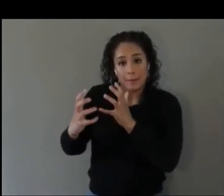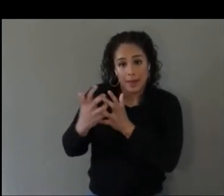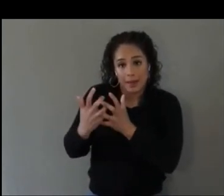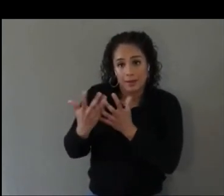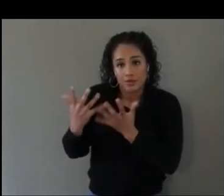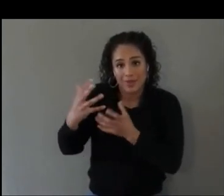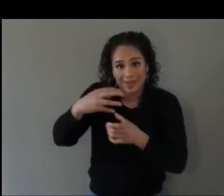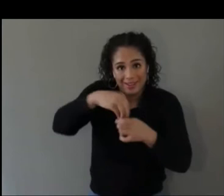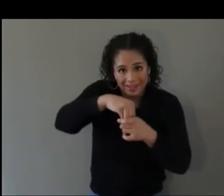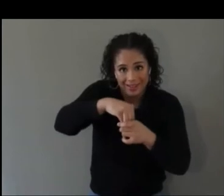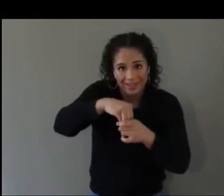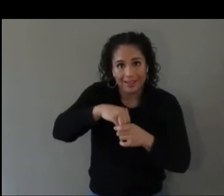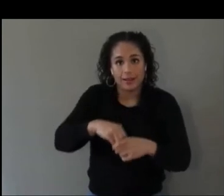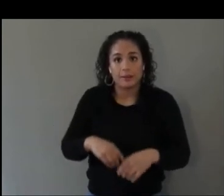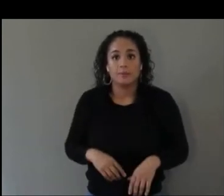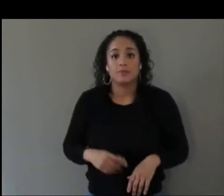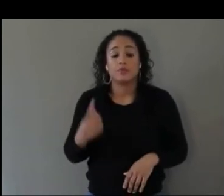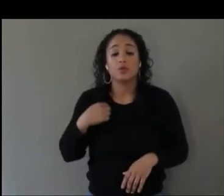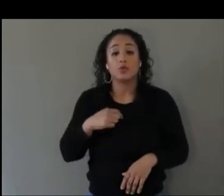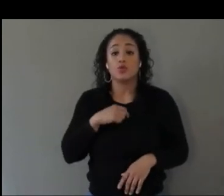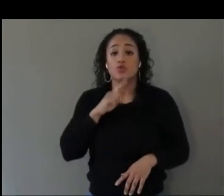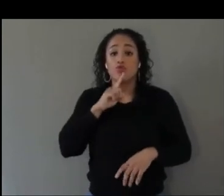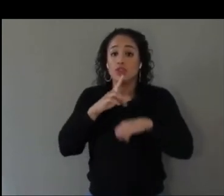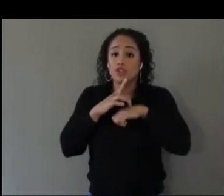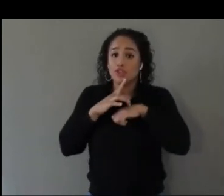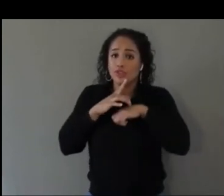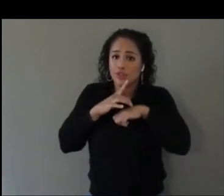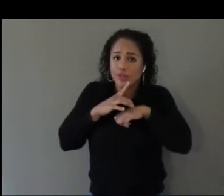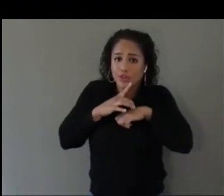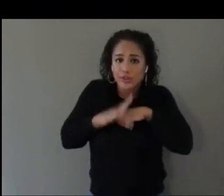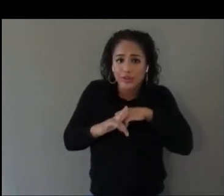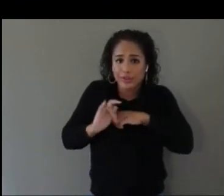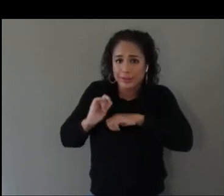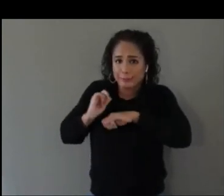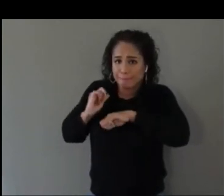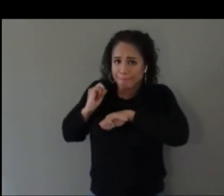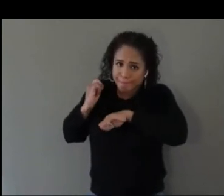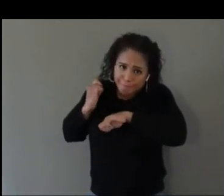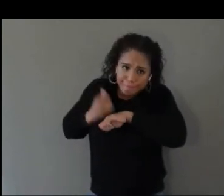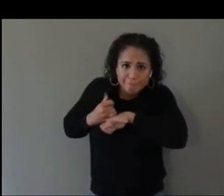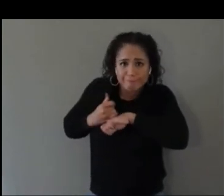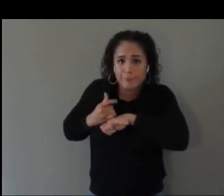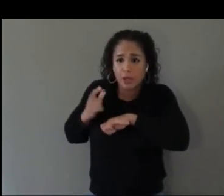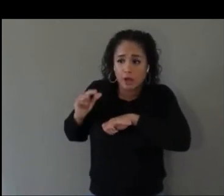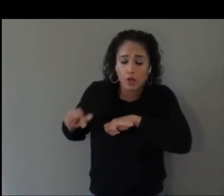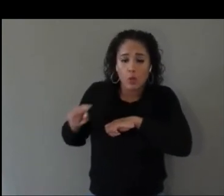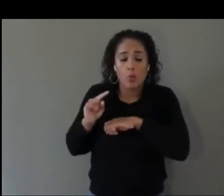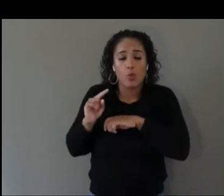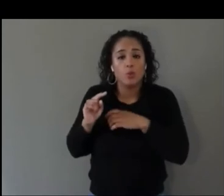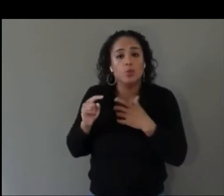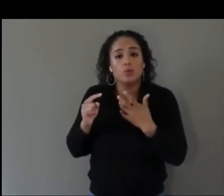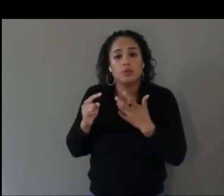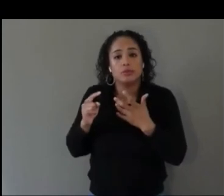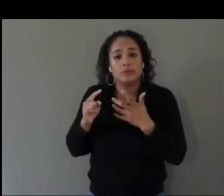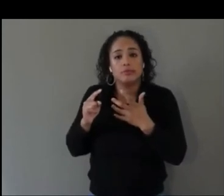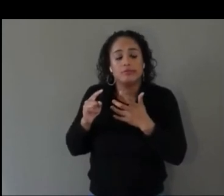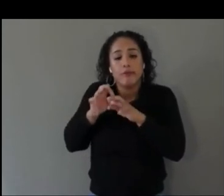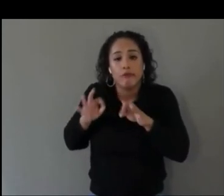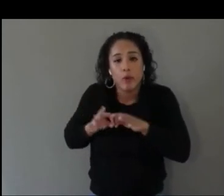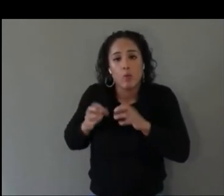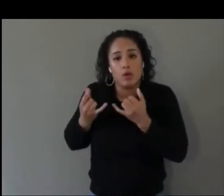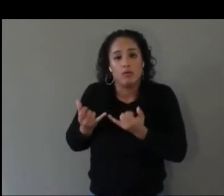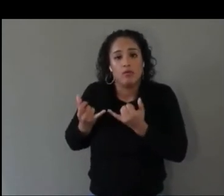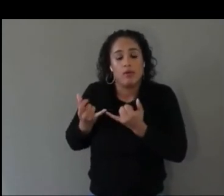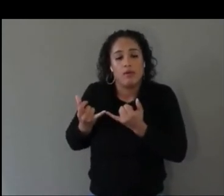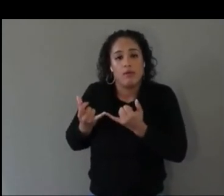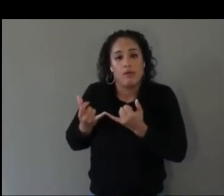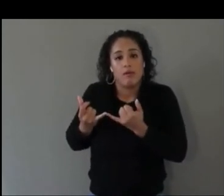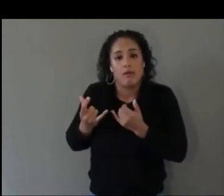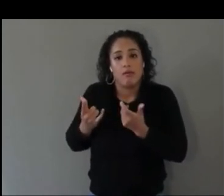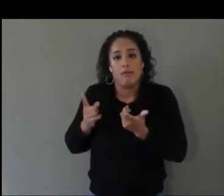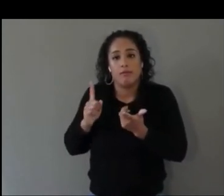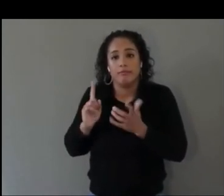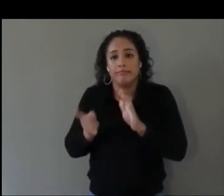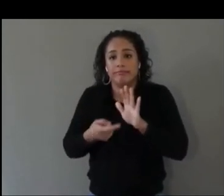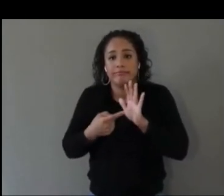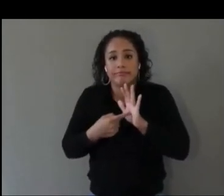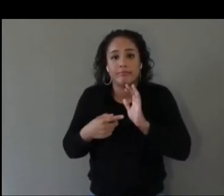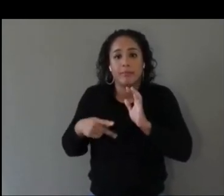We are in the very early beginnings of those frameworks right now. Like there's webXR engine,